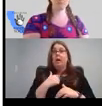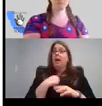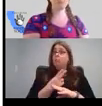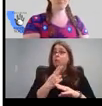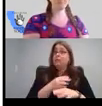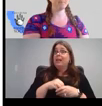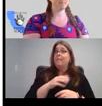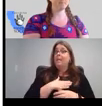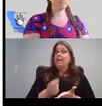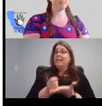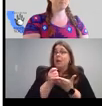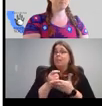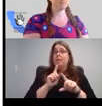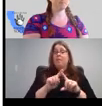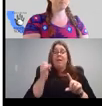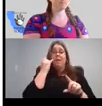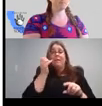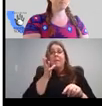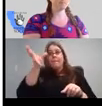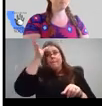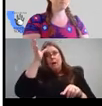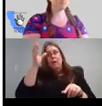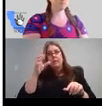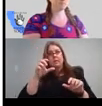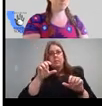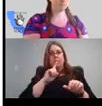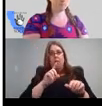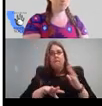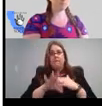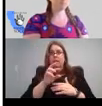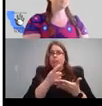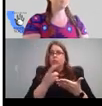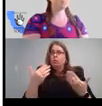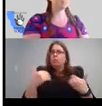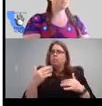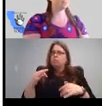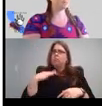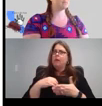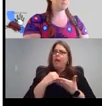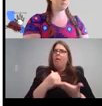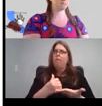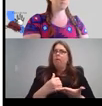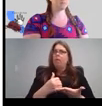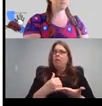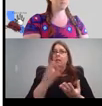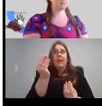especially if parents are finding particular resources to be especially helpful, then, you know, let me know.